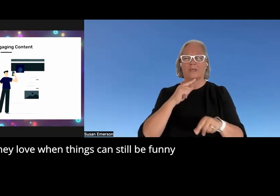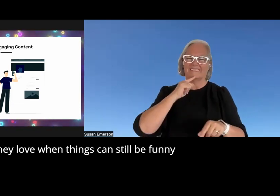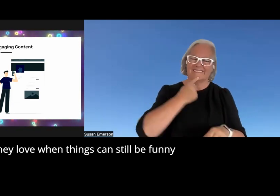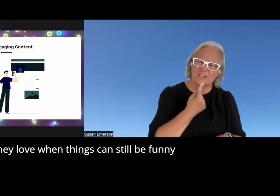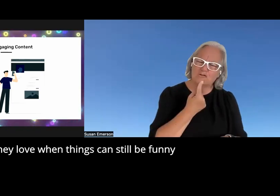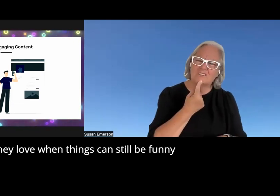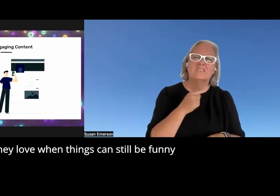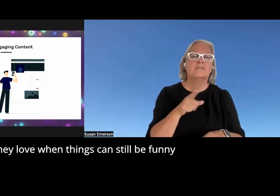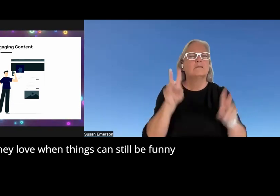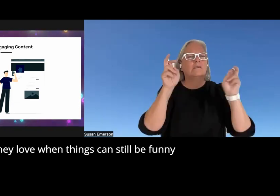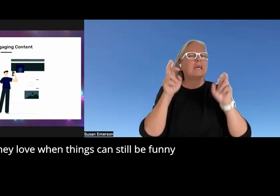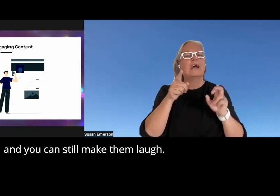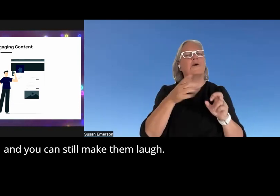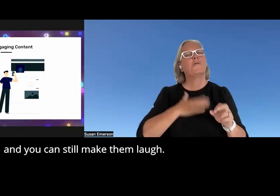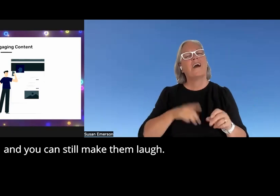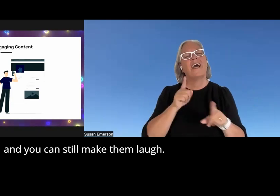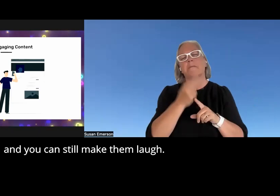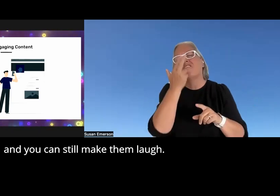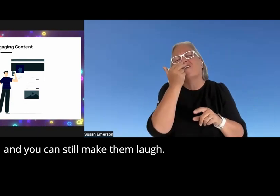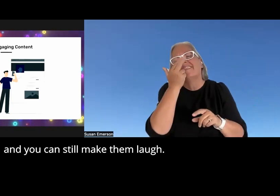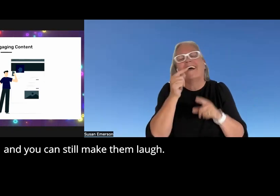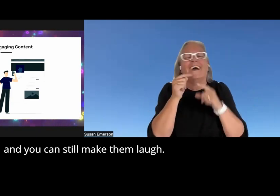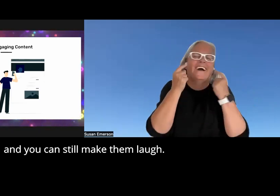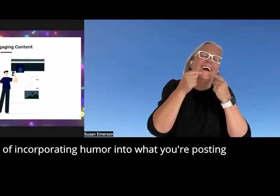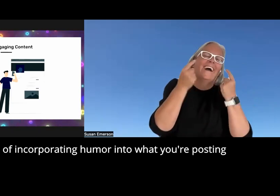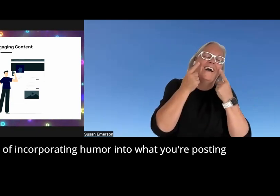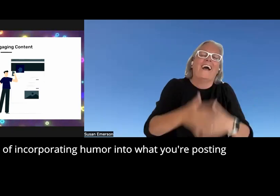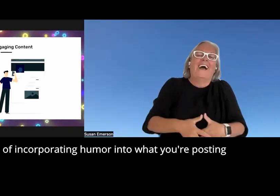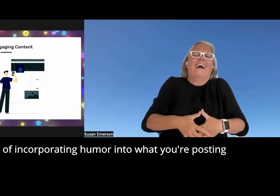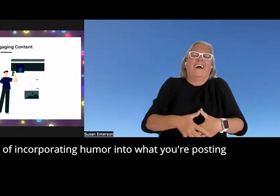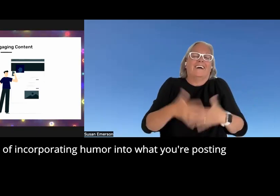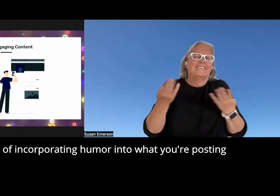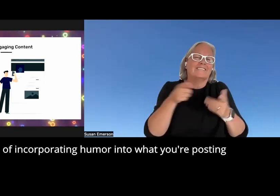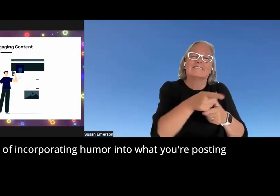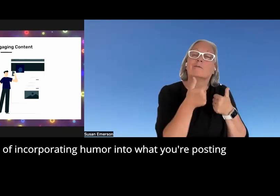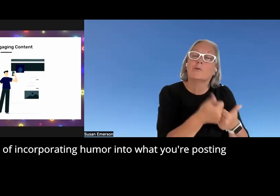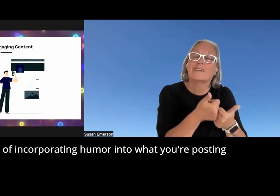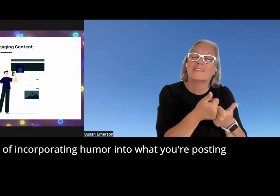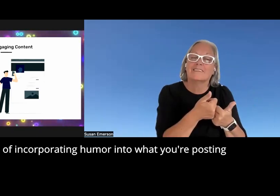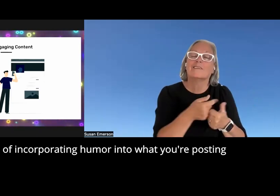things can still be funny and you can still make them laugh so find ways of incorporating humor